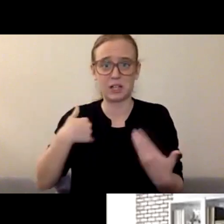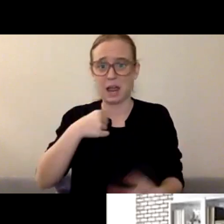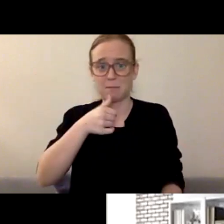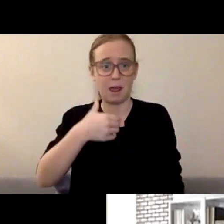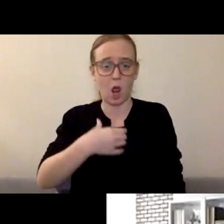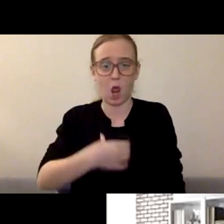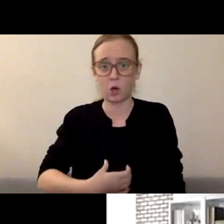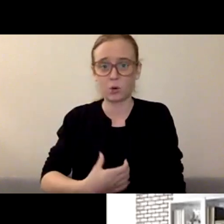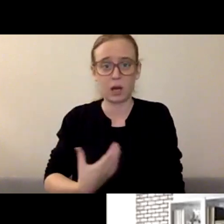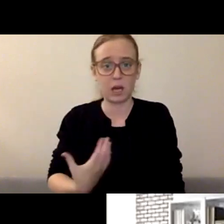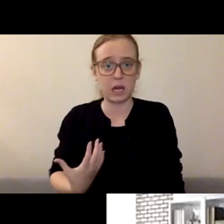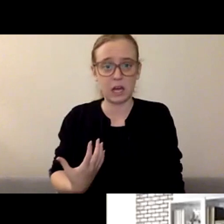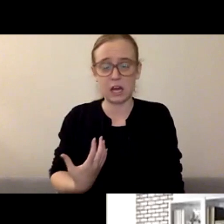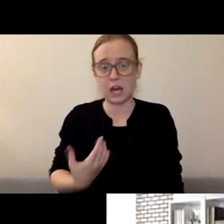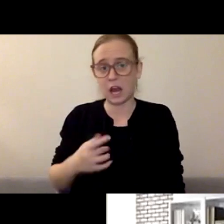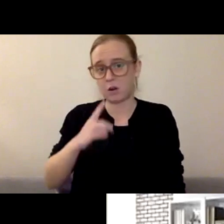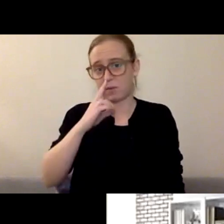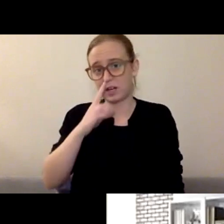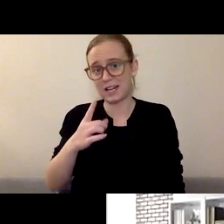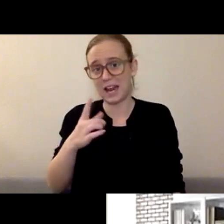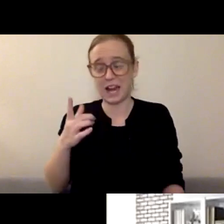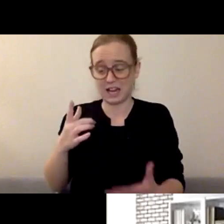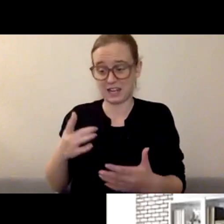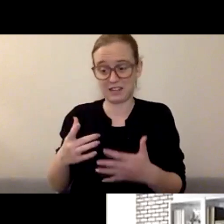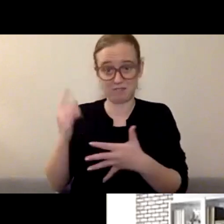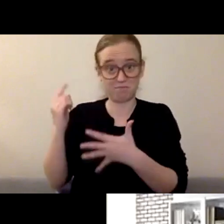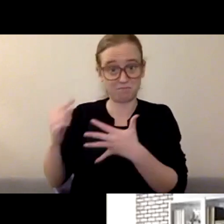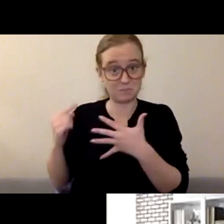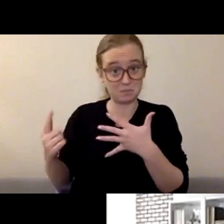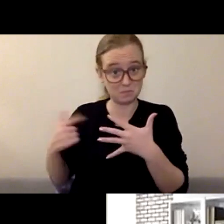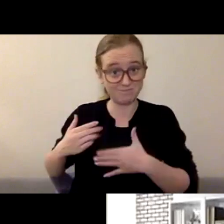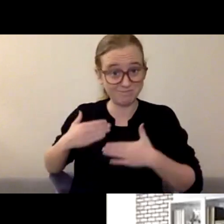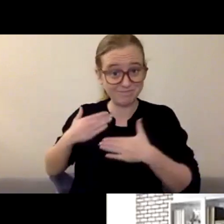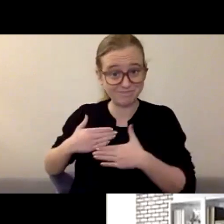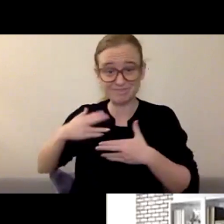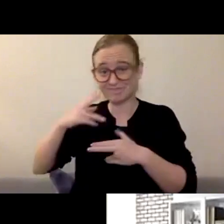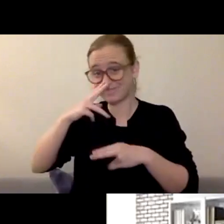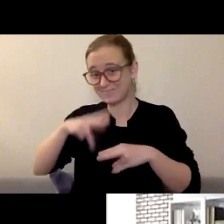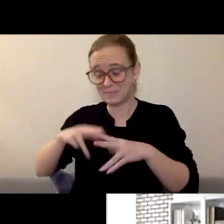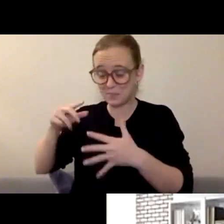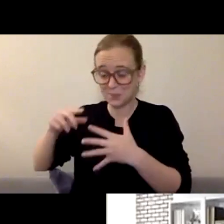I just don't really... The things that I used to enjoy, the things that used to inspire me, they're just not there."